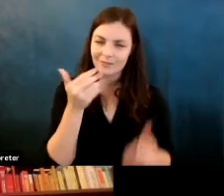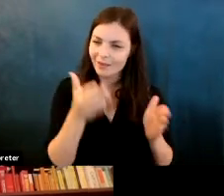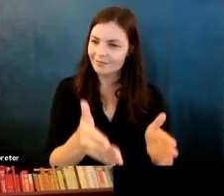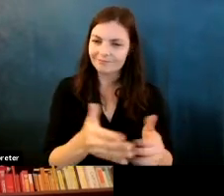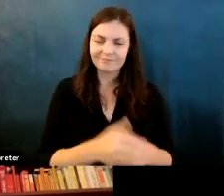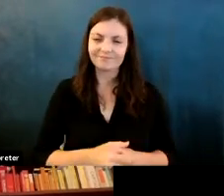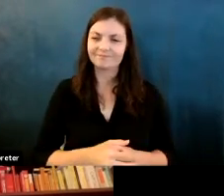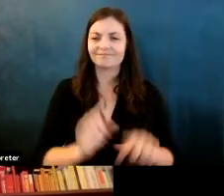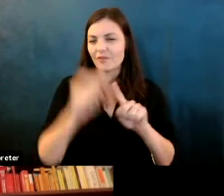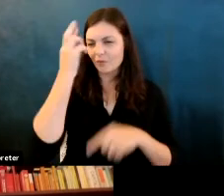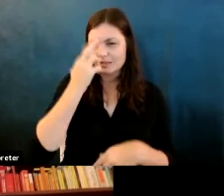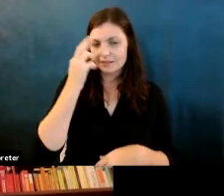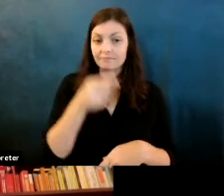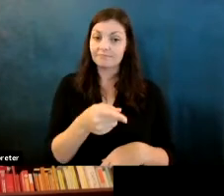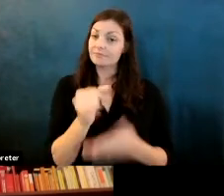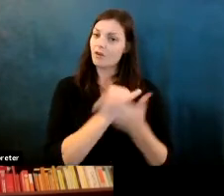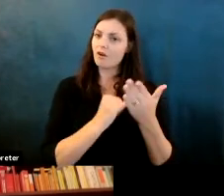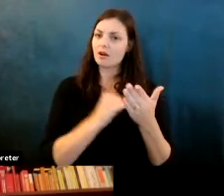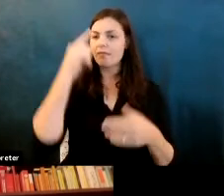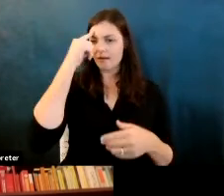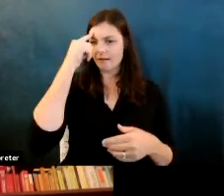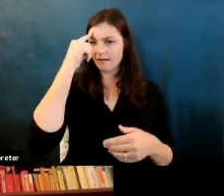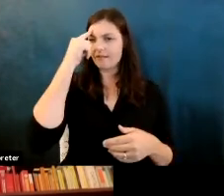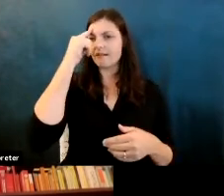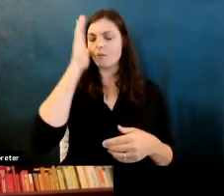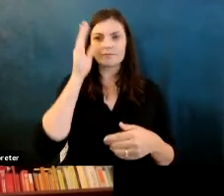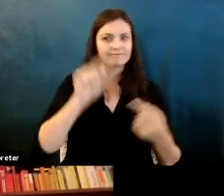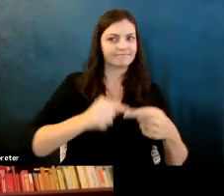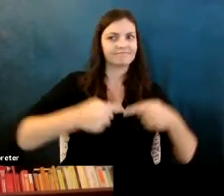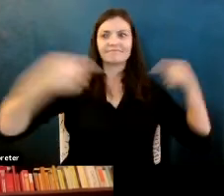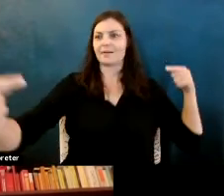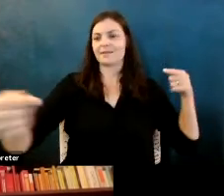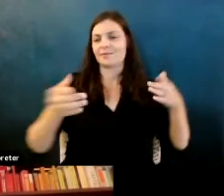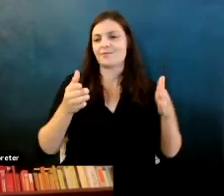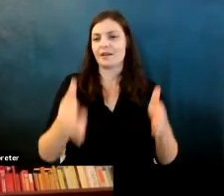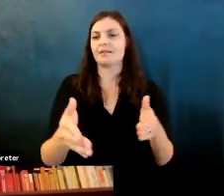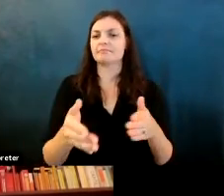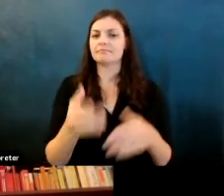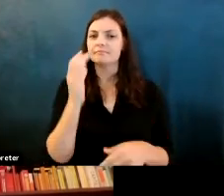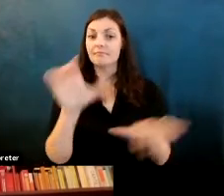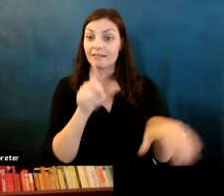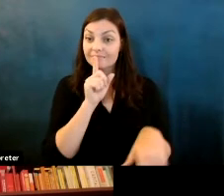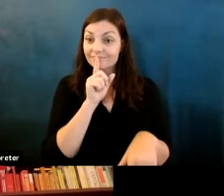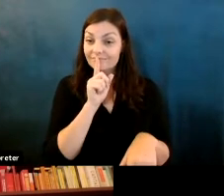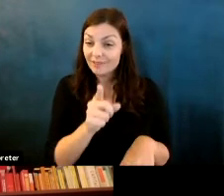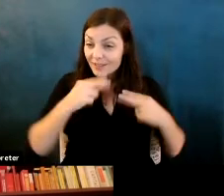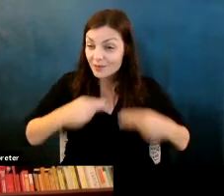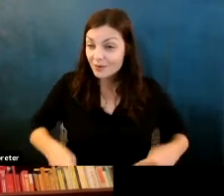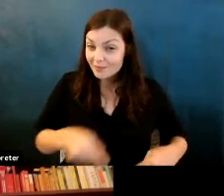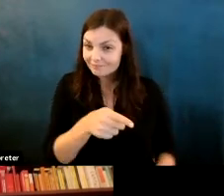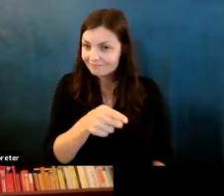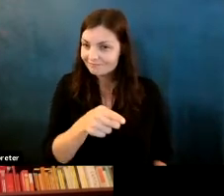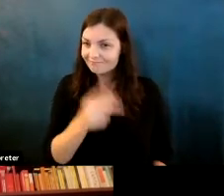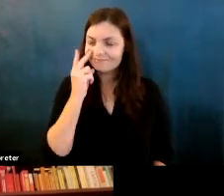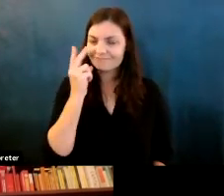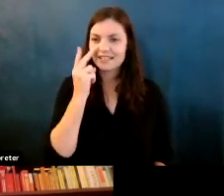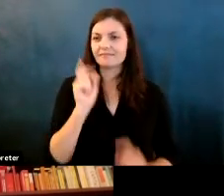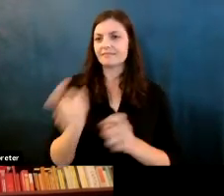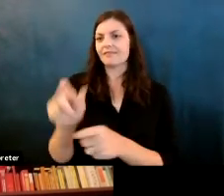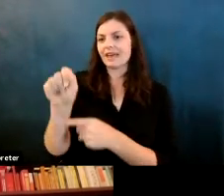Martin Wattenberg: However, in this art piece, we thought let's take this in the totally opposite direction and let's treat it as if it's really human in fact let's give the Ai a rorschach test.